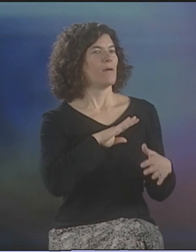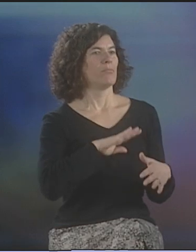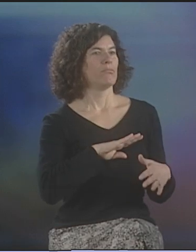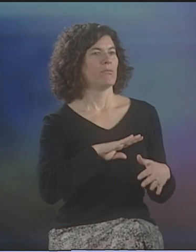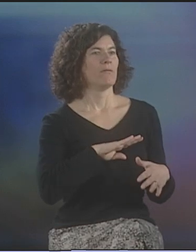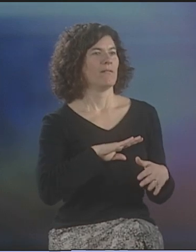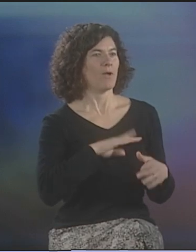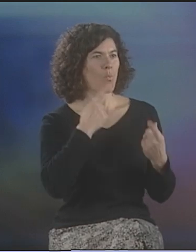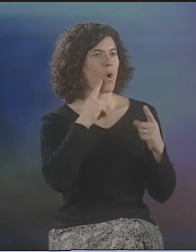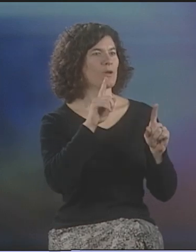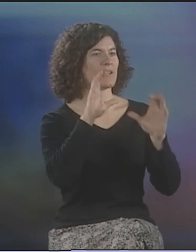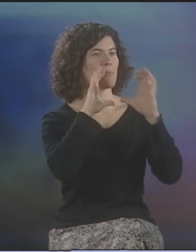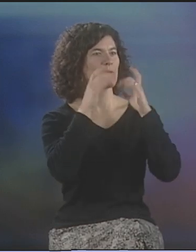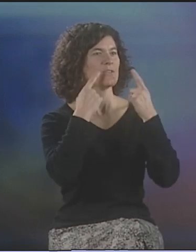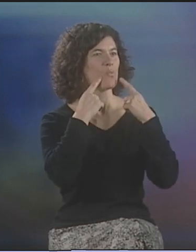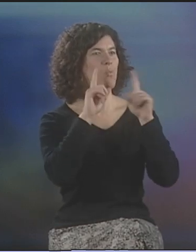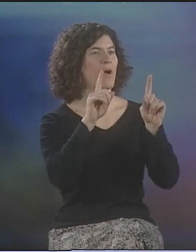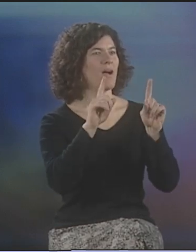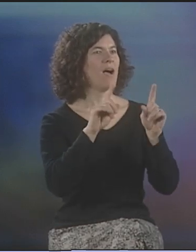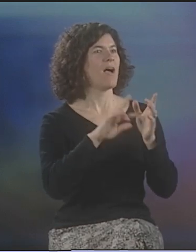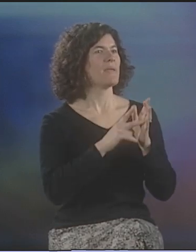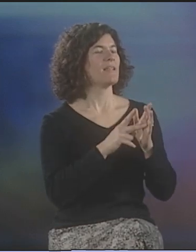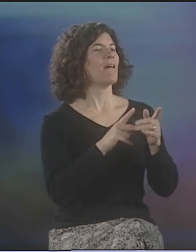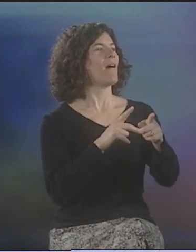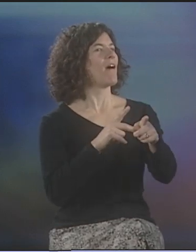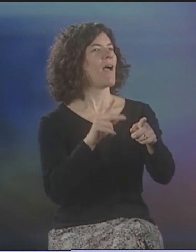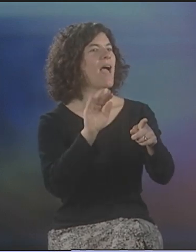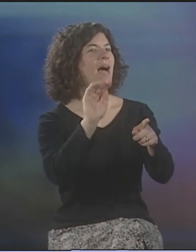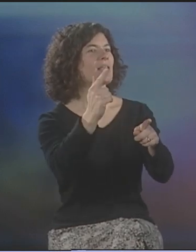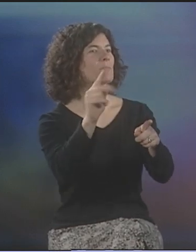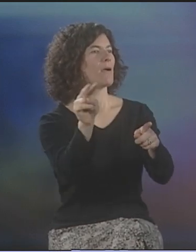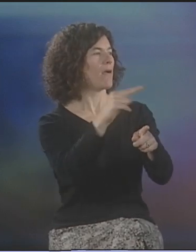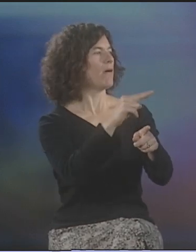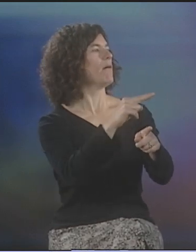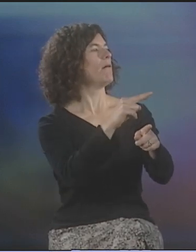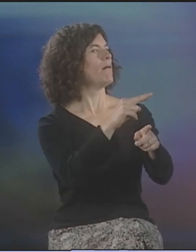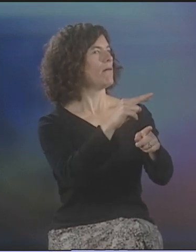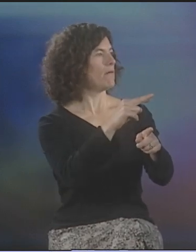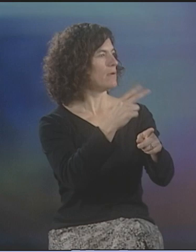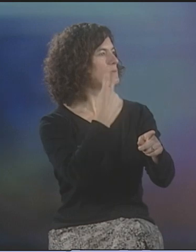AND WHEN THAT OCCURRED, THAT MOMENT, I WAS SO RELIEVED, BECAUSE